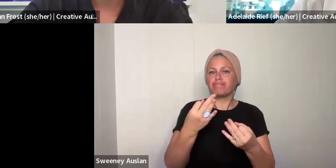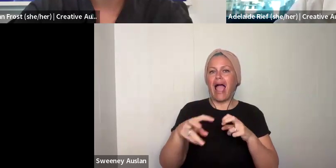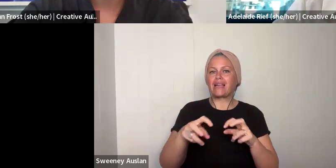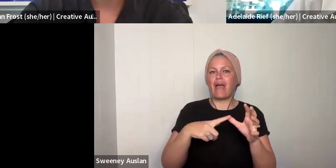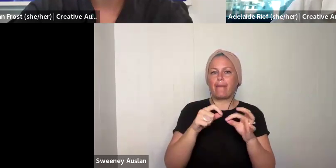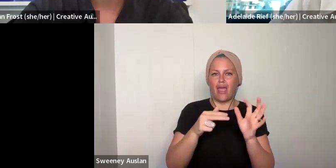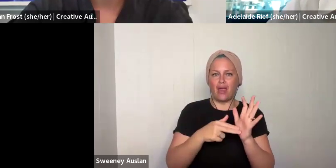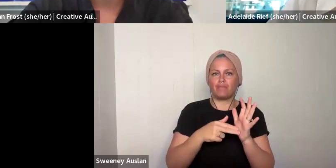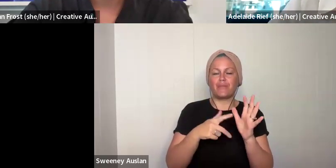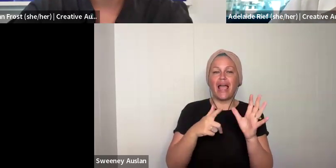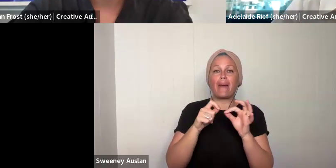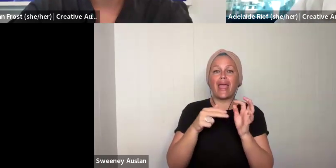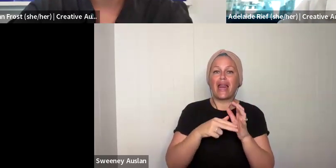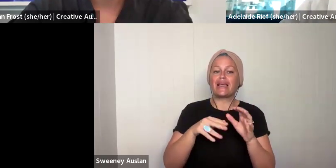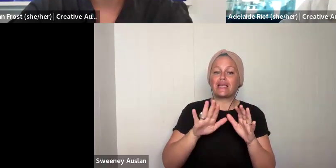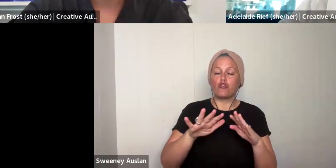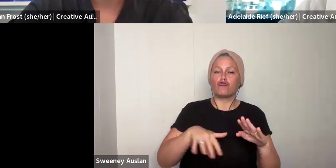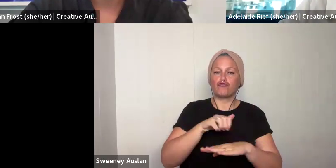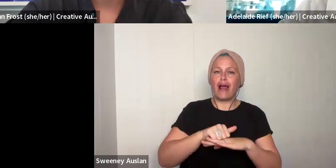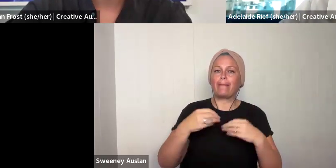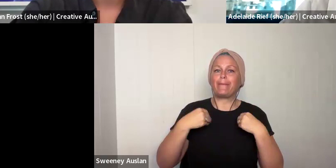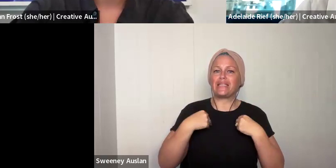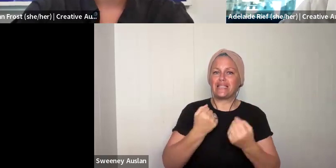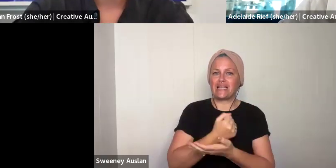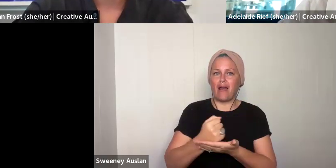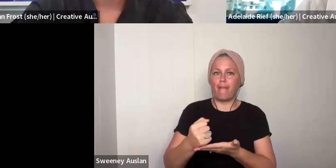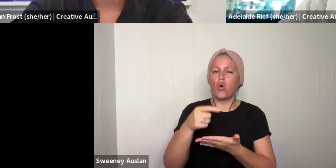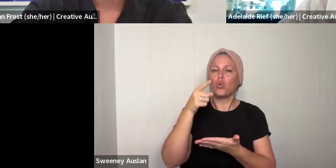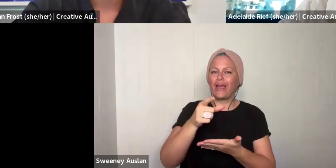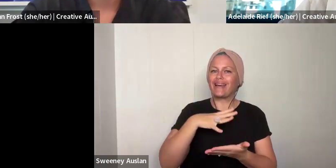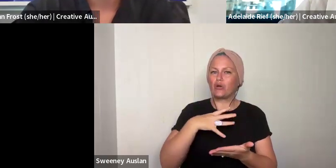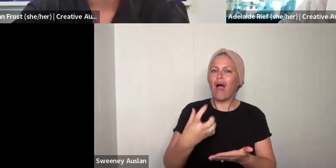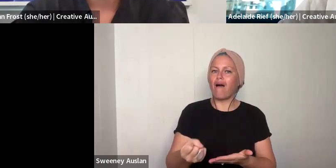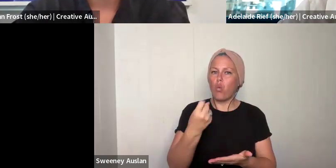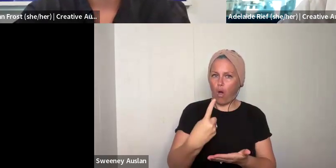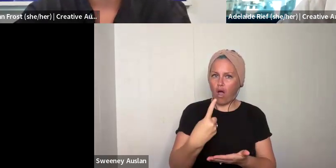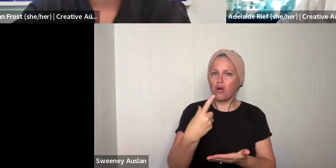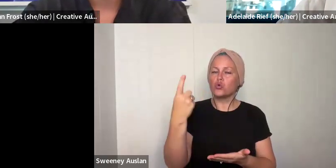grant administered is if you don't have the ABN. That is an Australian business number. You